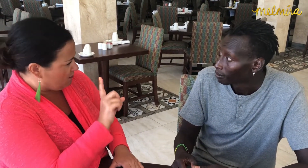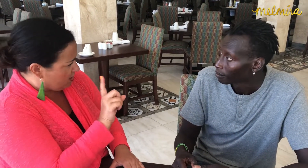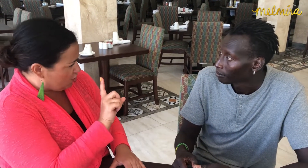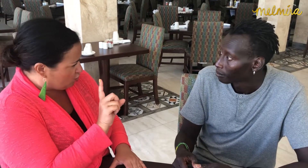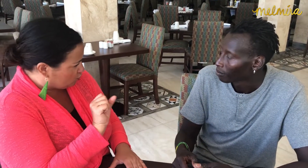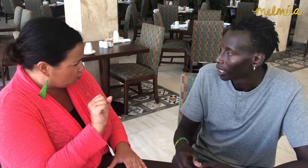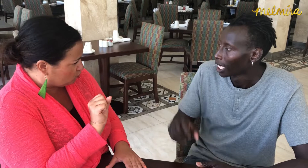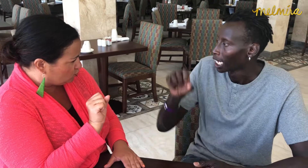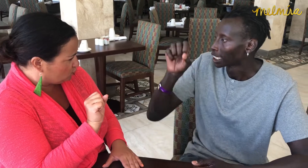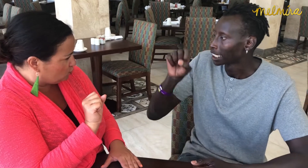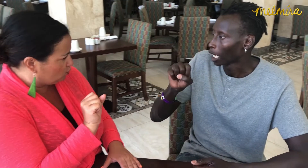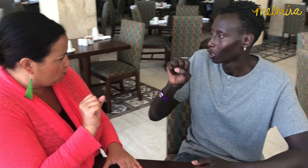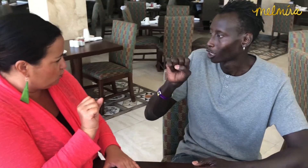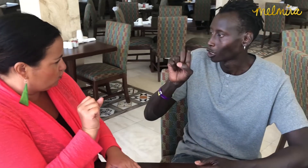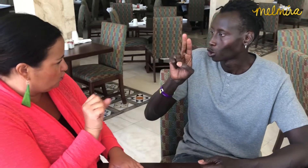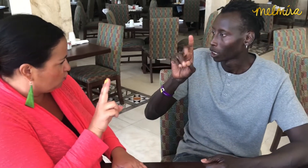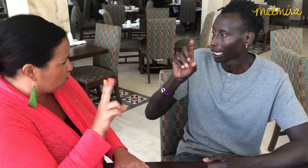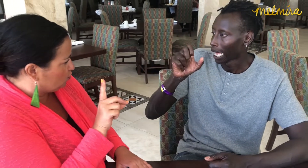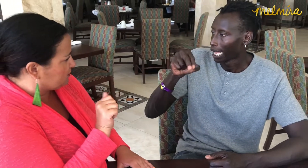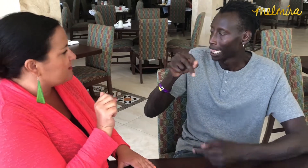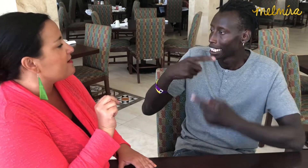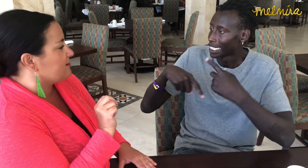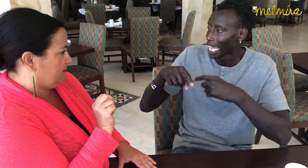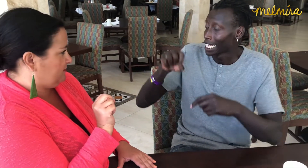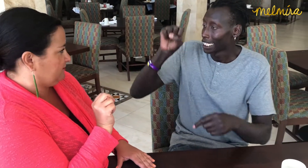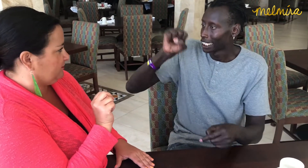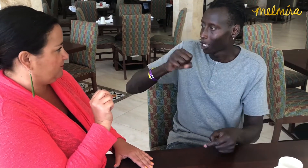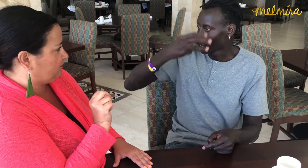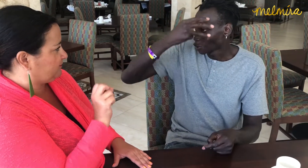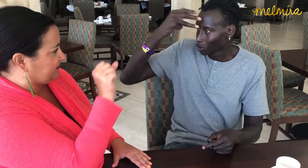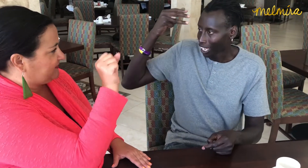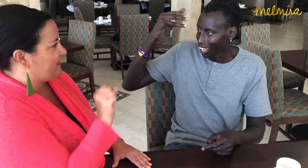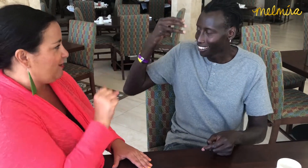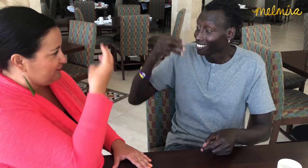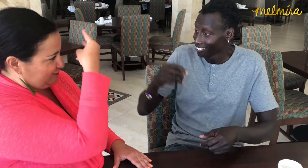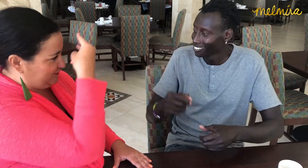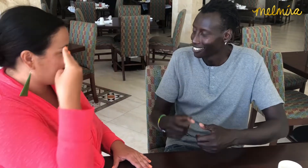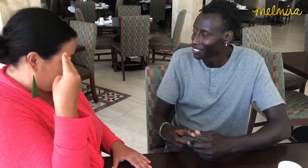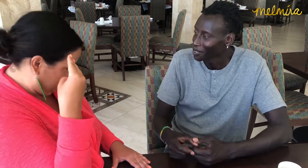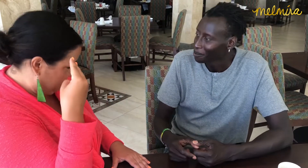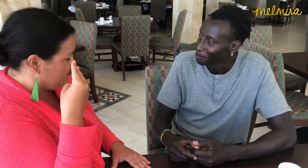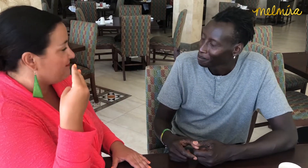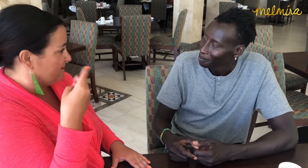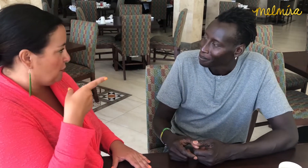Where exactly?? South Sudan. This is how you sign it. South Sudan.